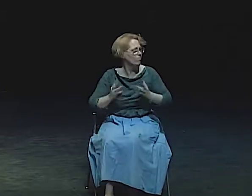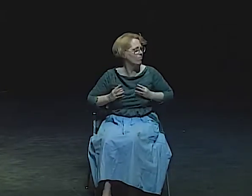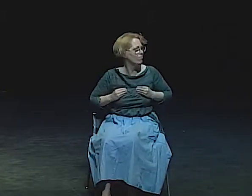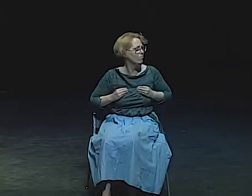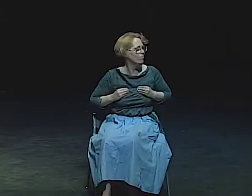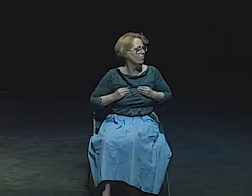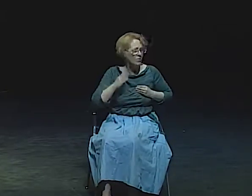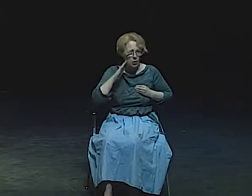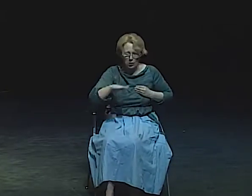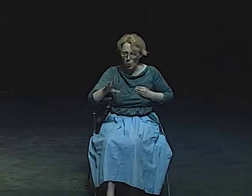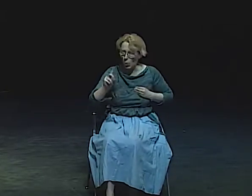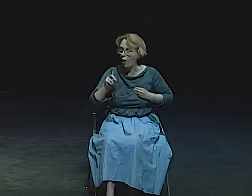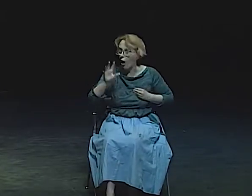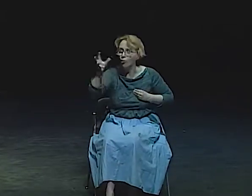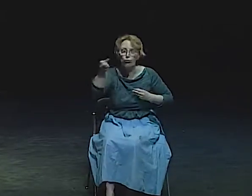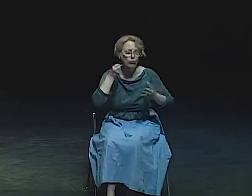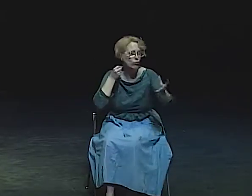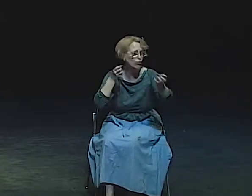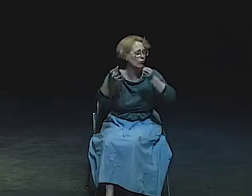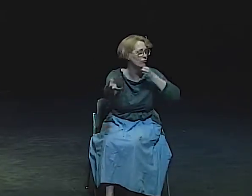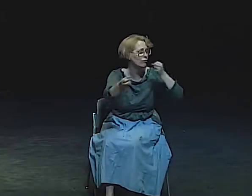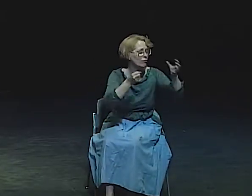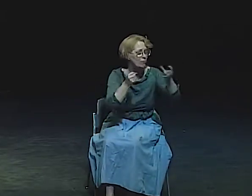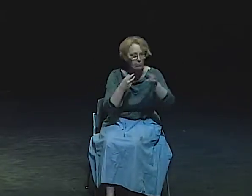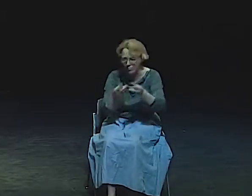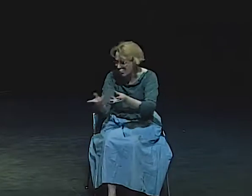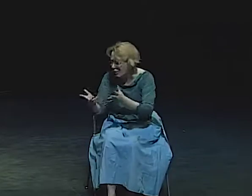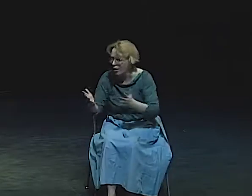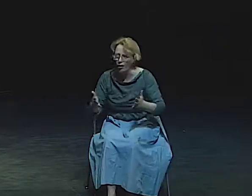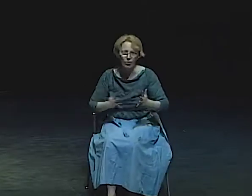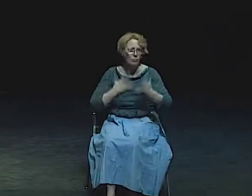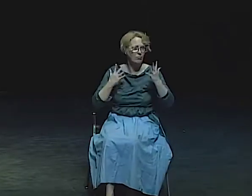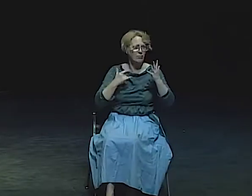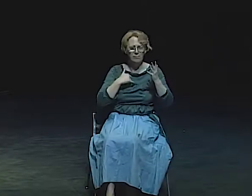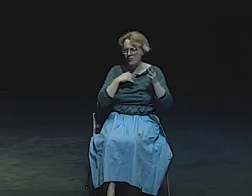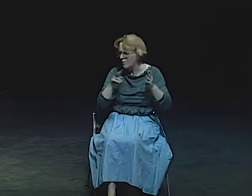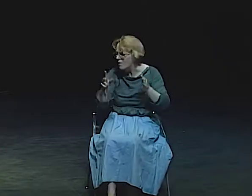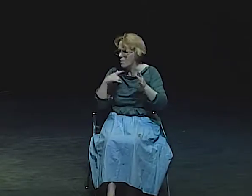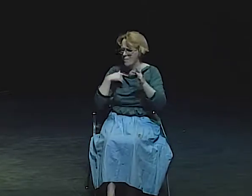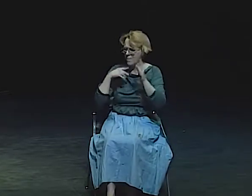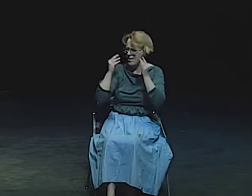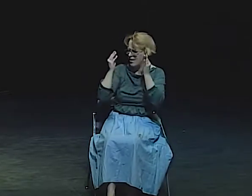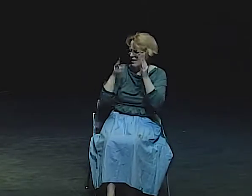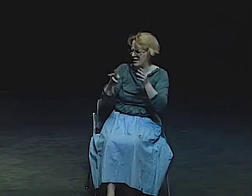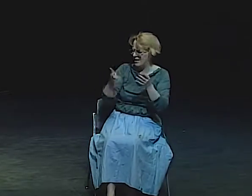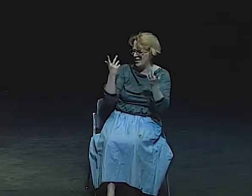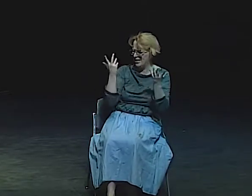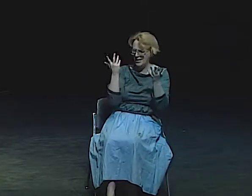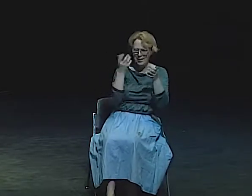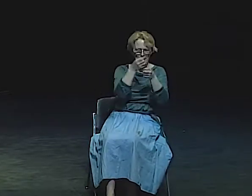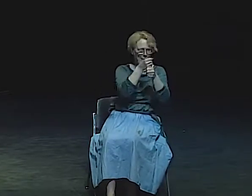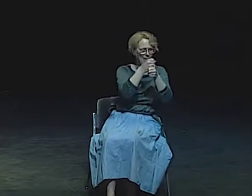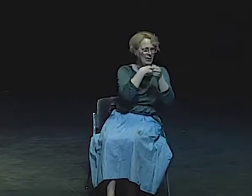AND I GAVE HER GLOVES, AND SHE ACCEPTED THEM, JUST AS A CHILD WOULD ACCEPT GIFTS THAT YOU GAVE TO HER.